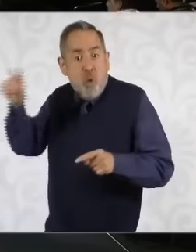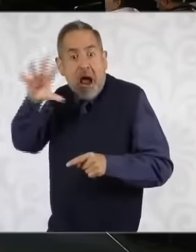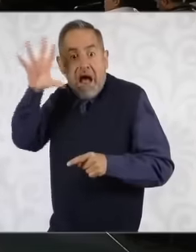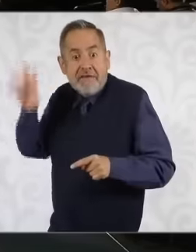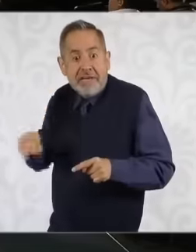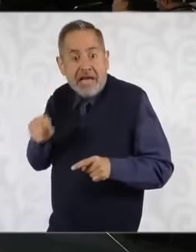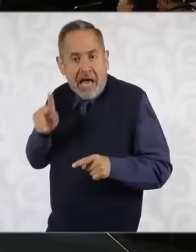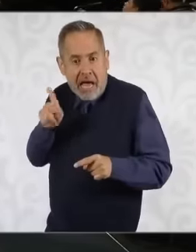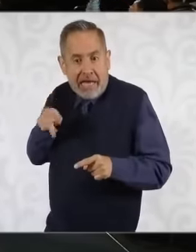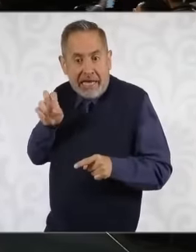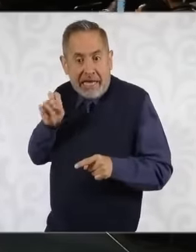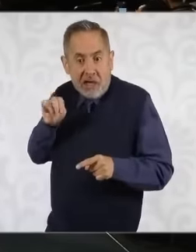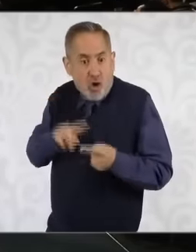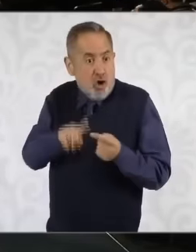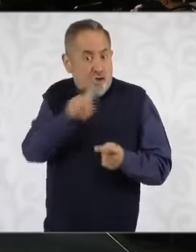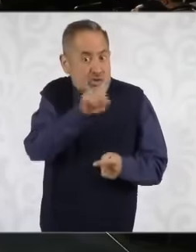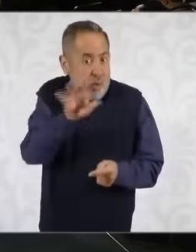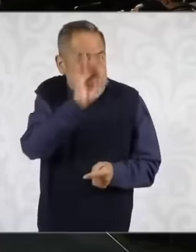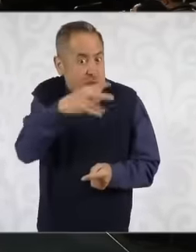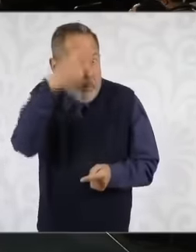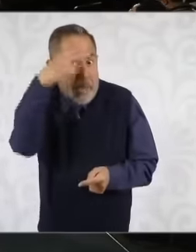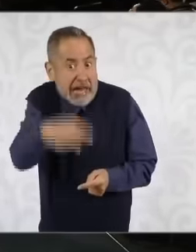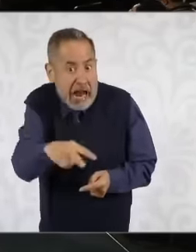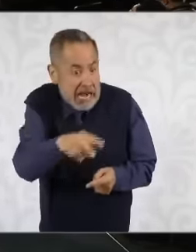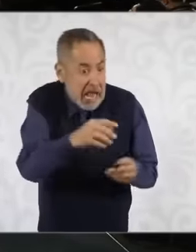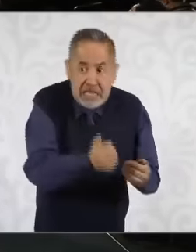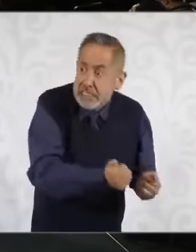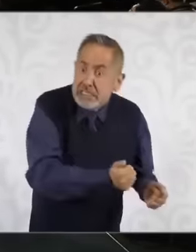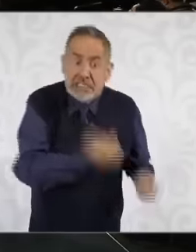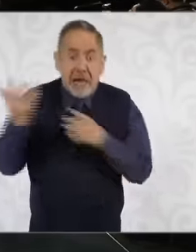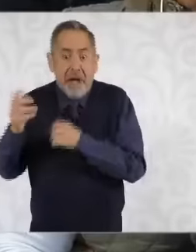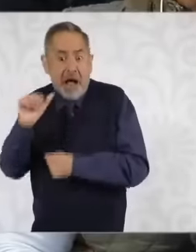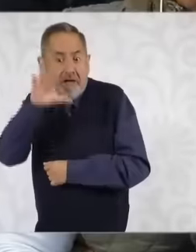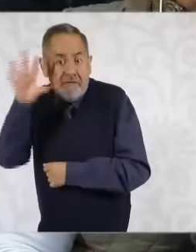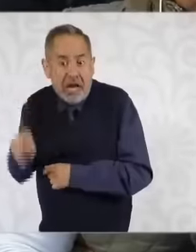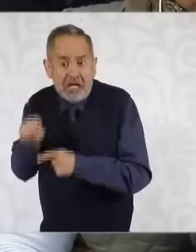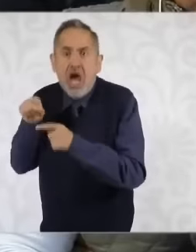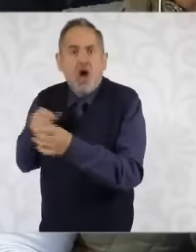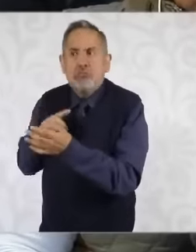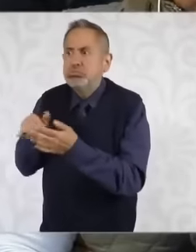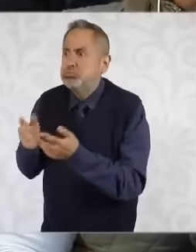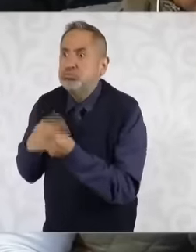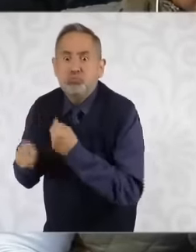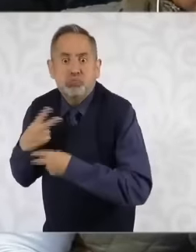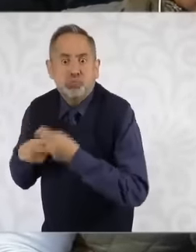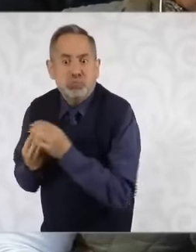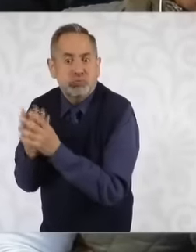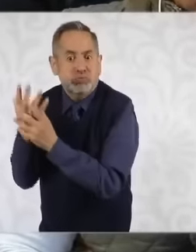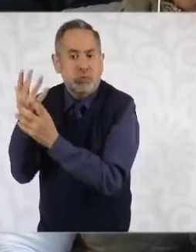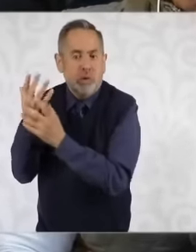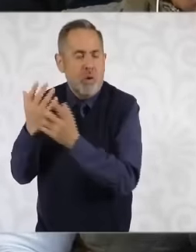Mexican 100% Mexican is to ask if these technological supports are going to be available How are they going